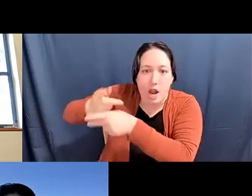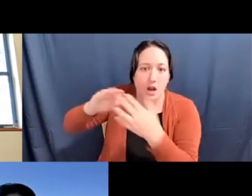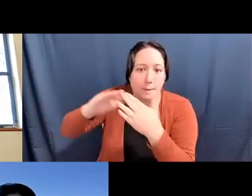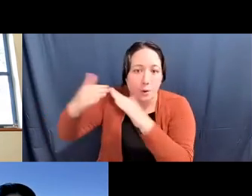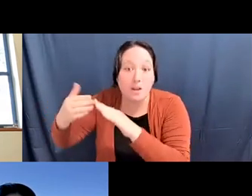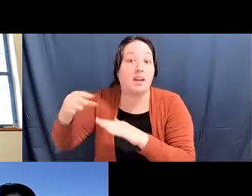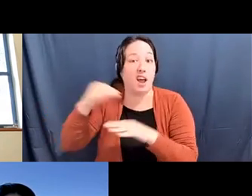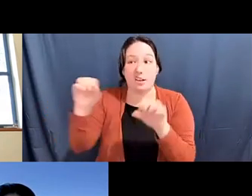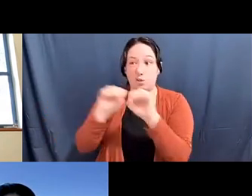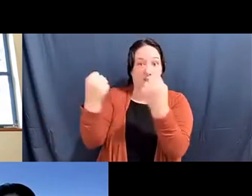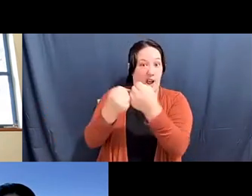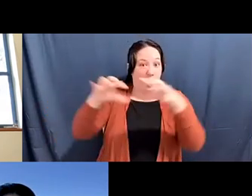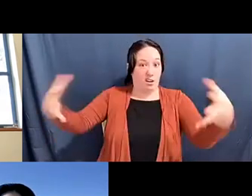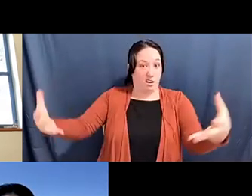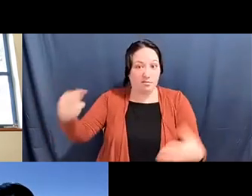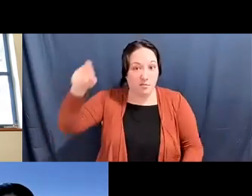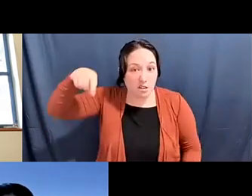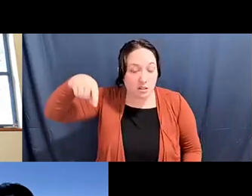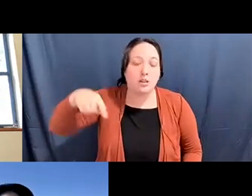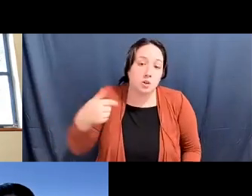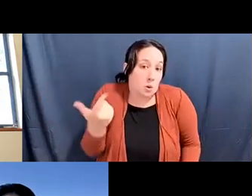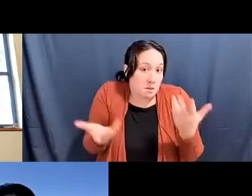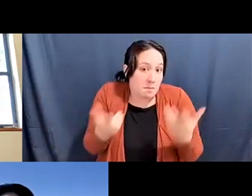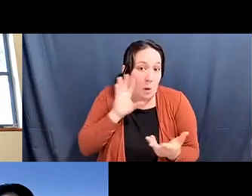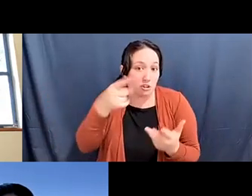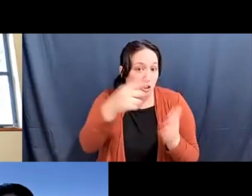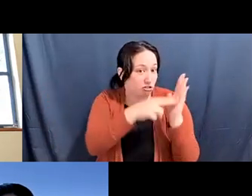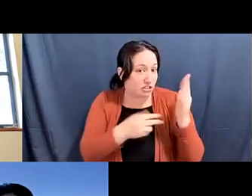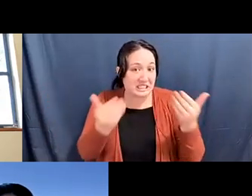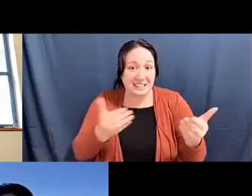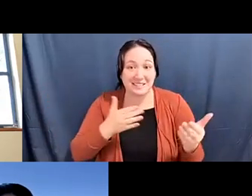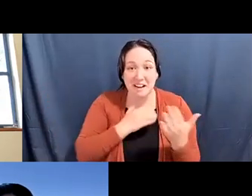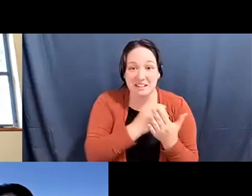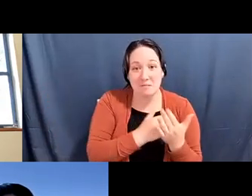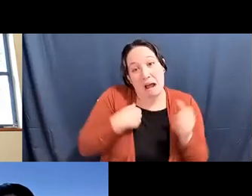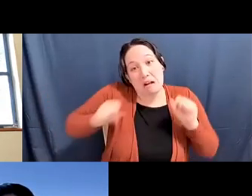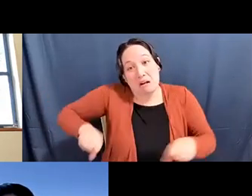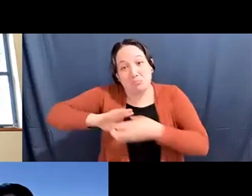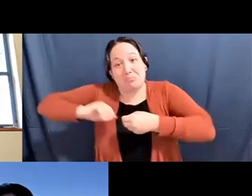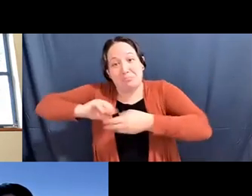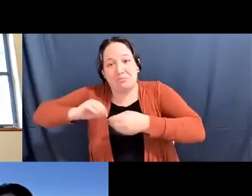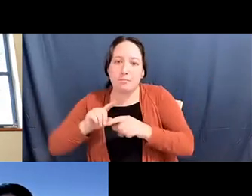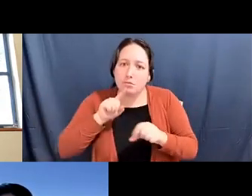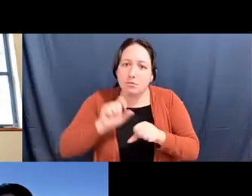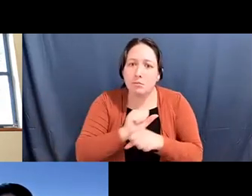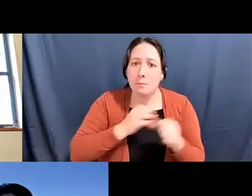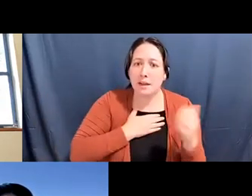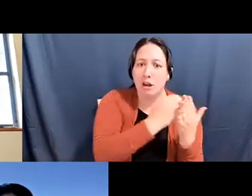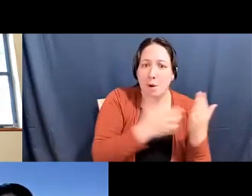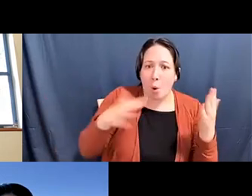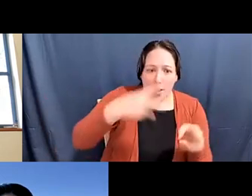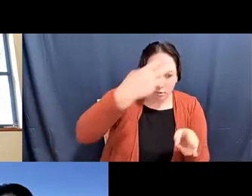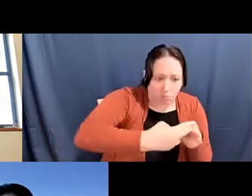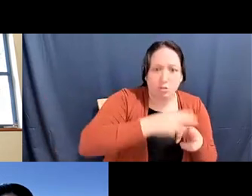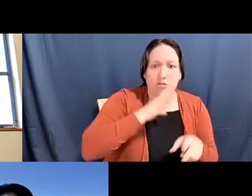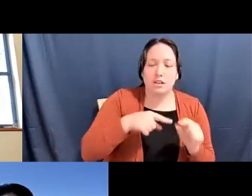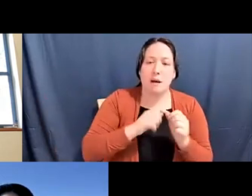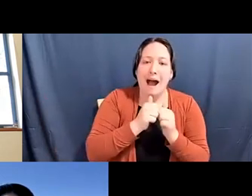Alex Tom he/him: I'm just going to read a little bit from my chapter actually, because I was just like Oh, I can talk about it, but um I have a section around practicing self and community care.